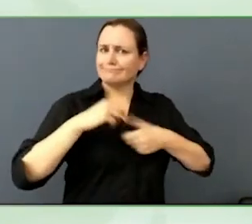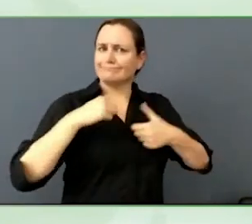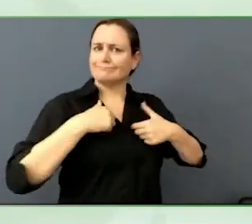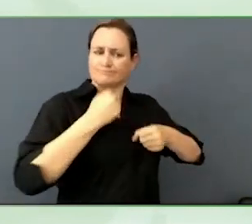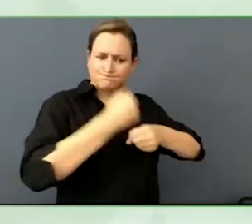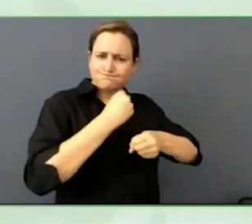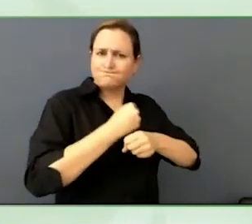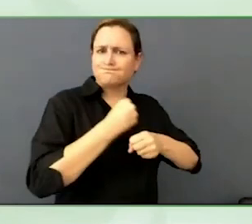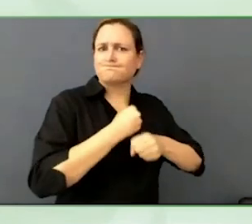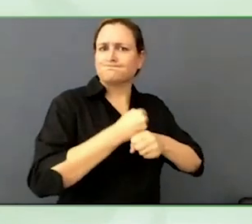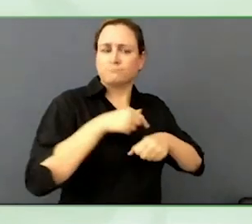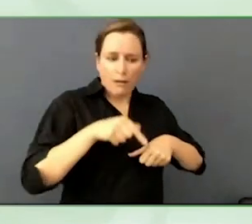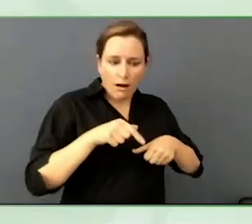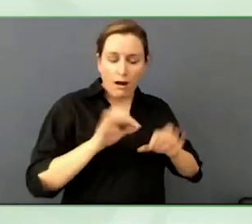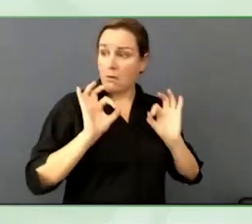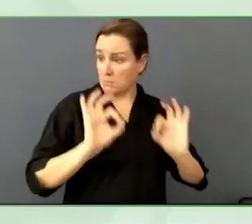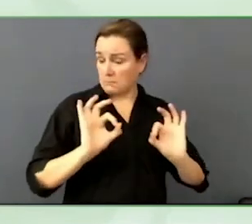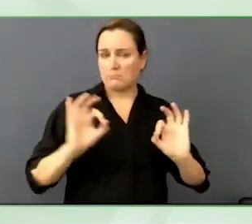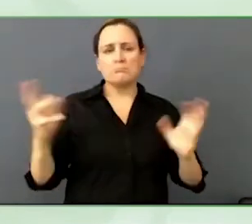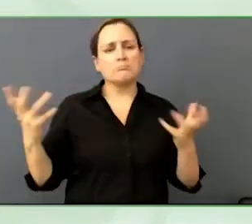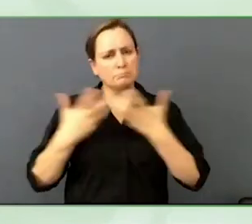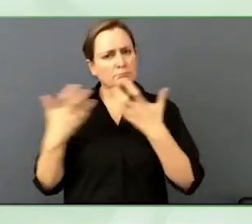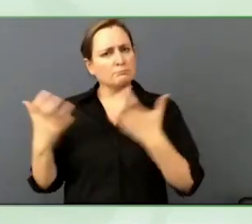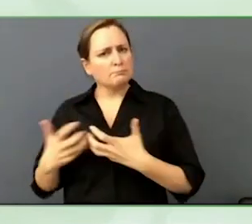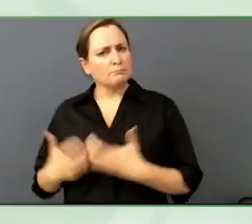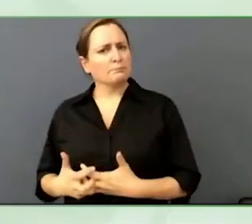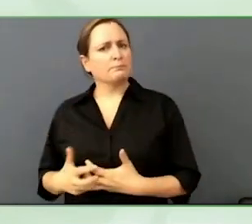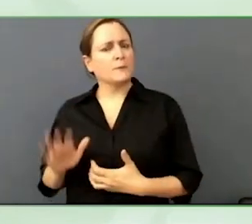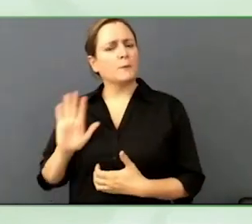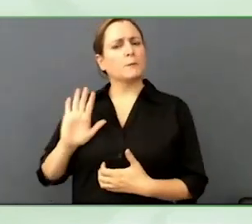actually addresses the human needs individually.